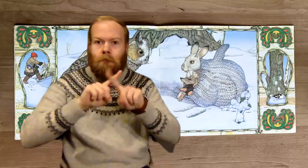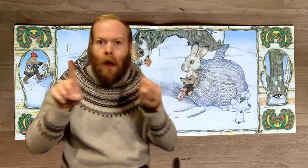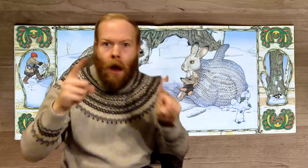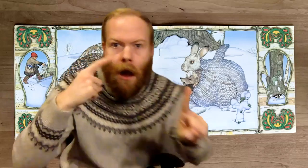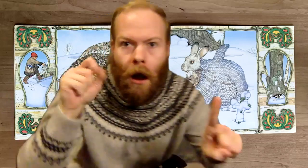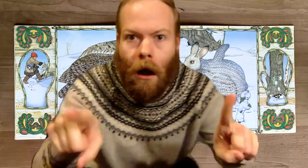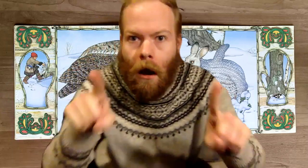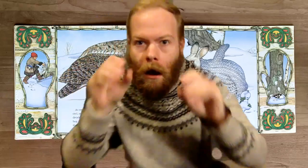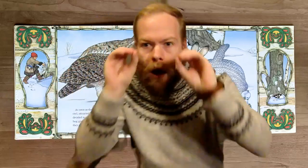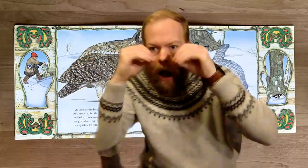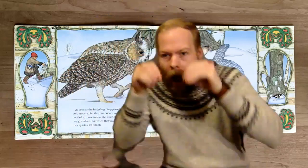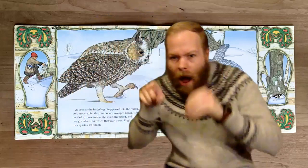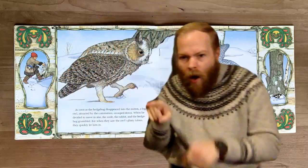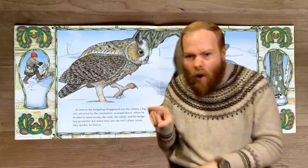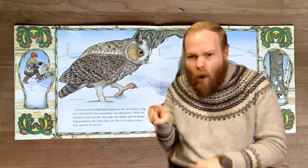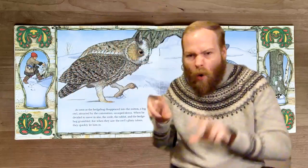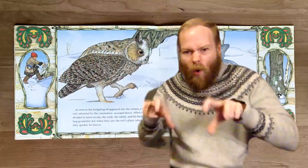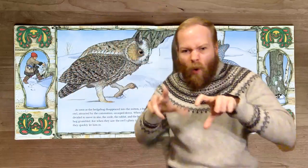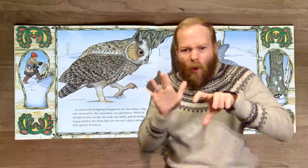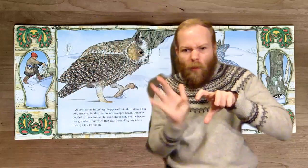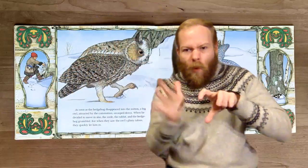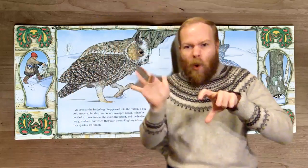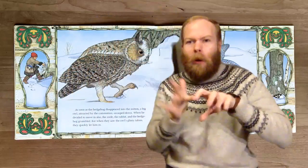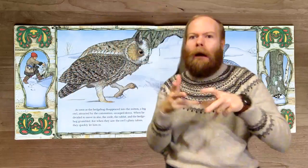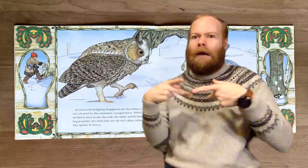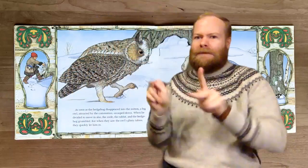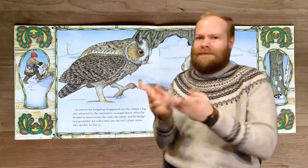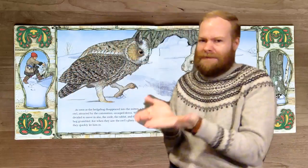But when they saw the owl’s flinty talons, they quickly let him in.